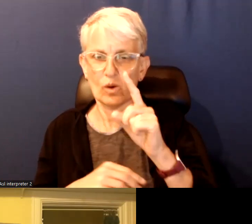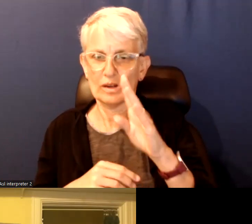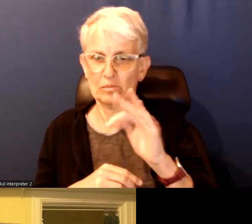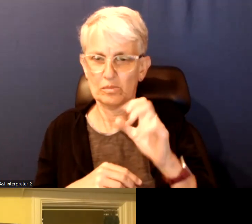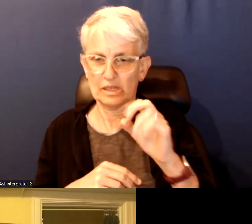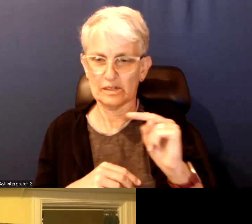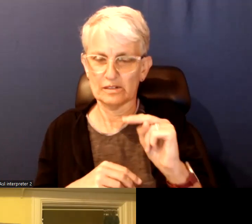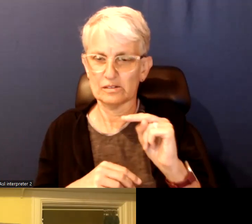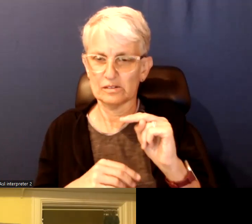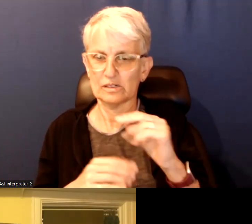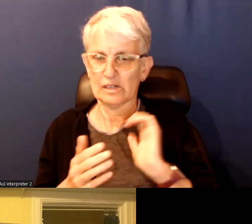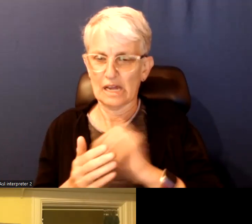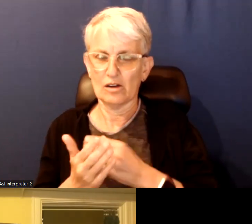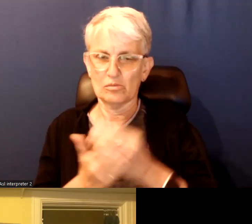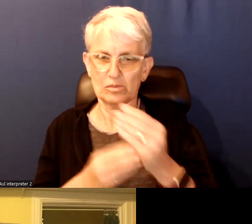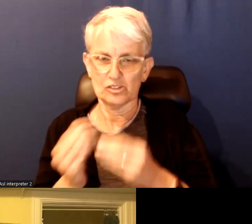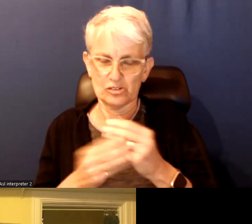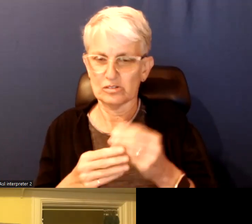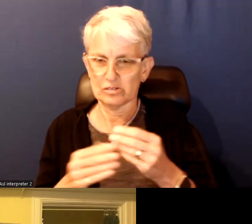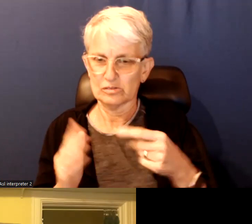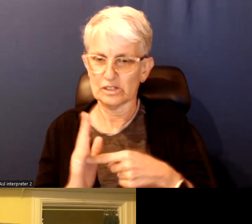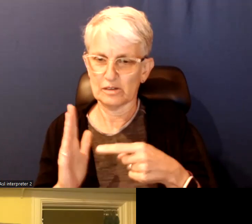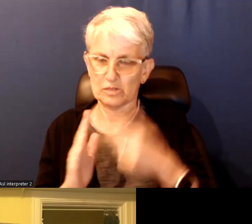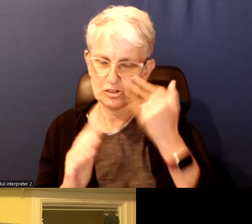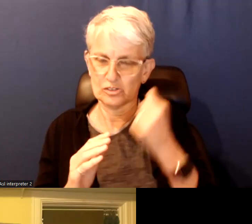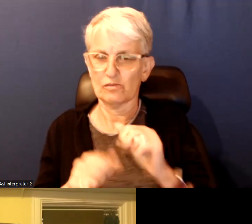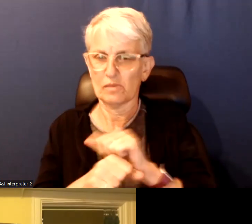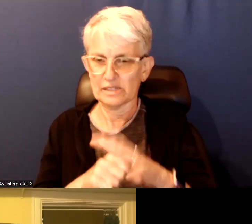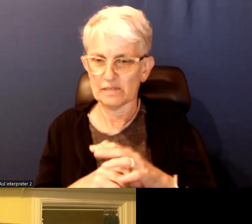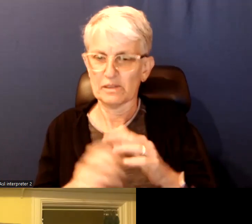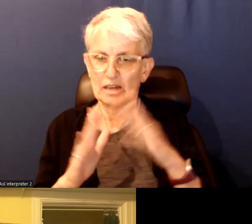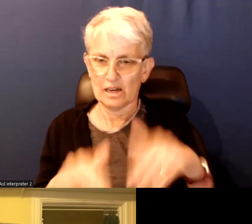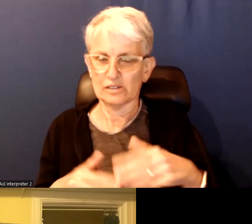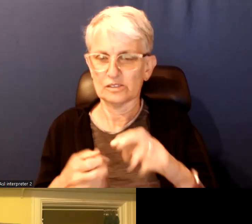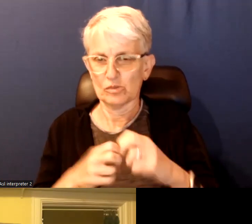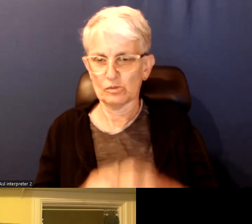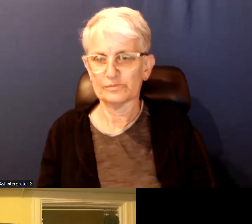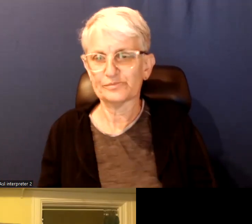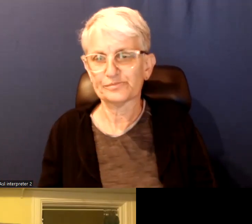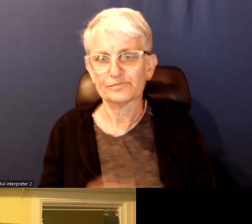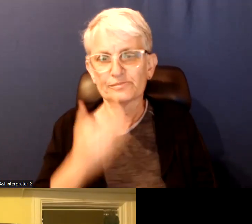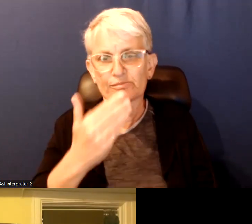primarily because it is pandemic and shelter and housing issues. Thank you for that Debbie.